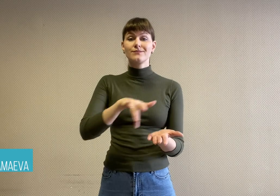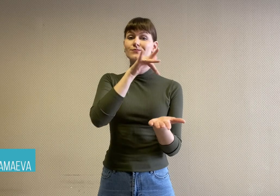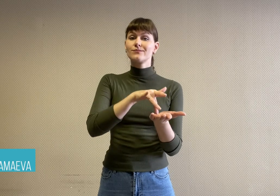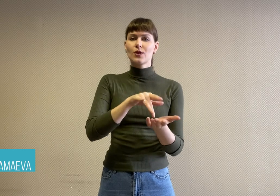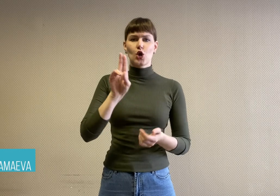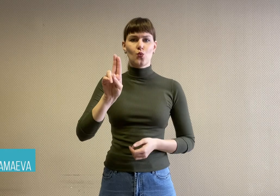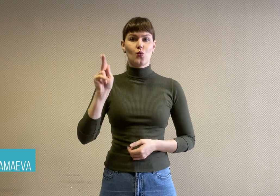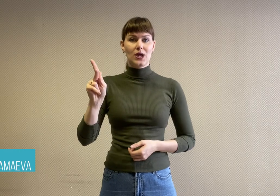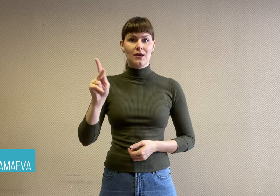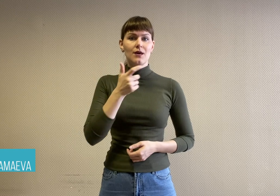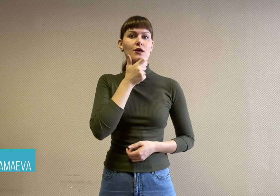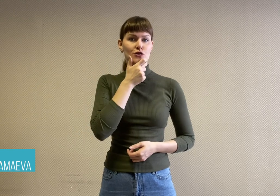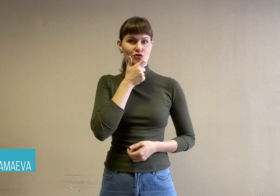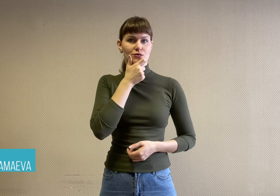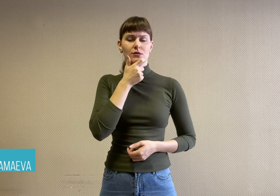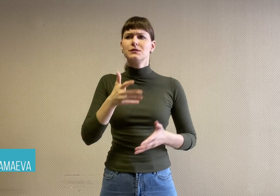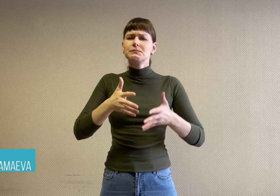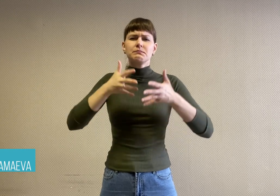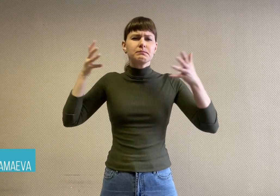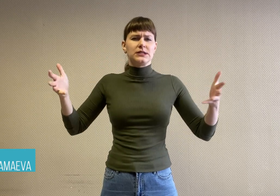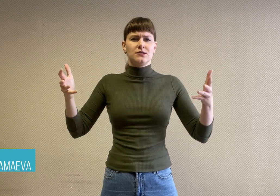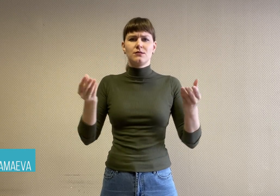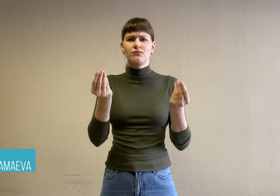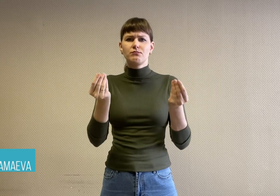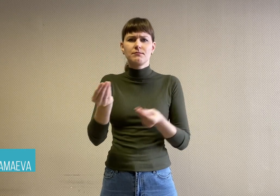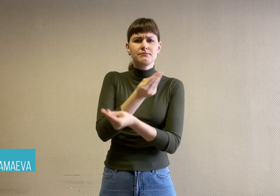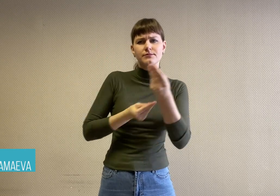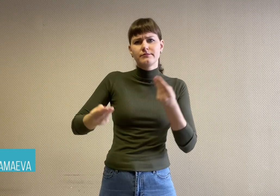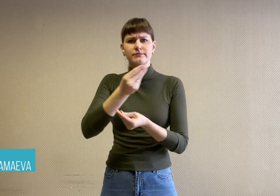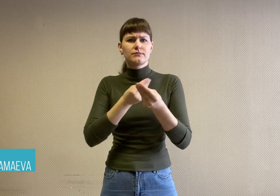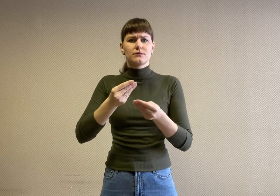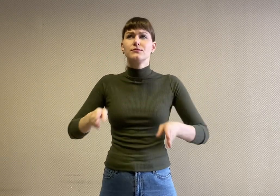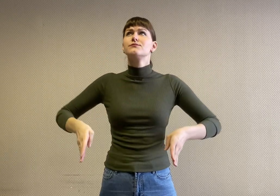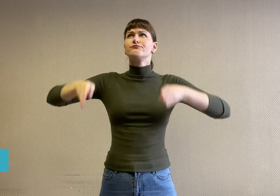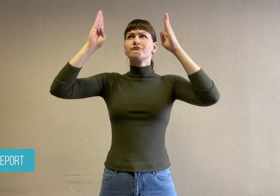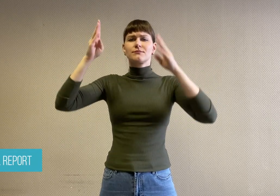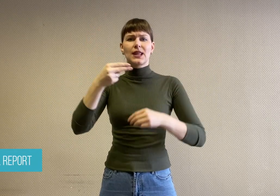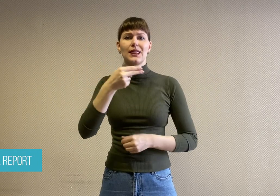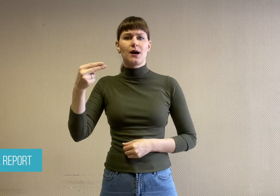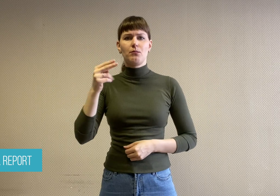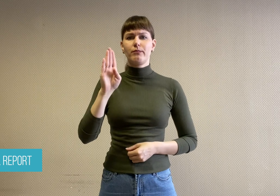In the United Kingdom, a large financial company called Barclays